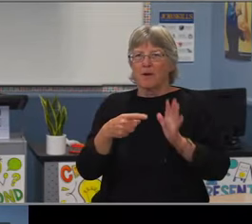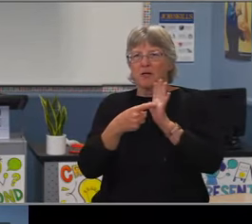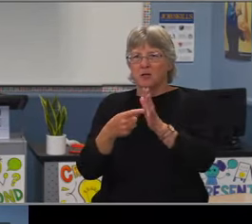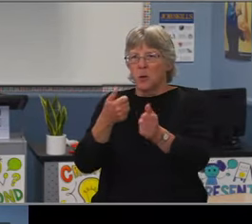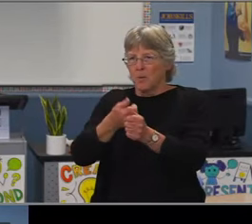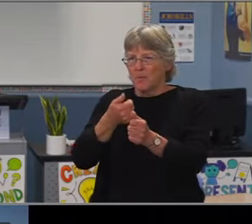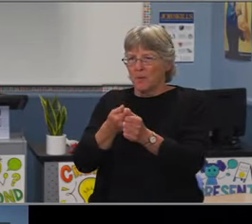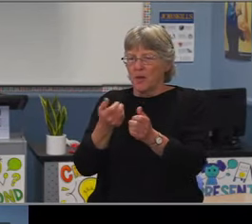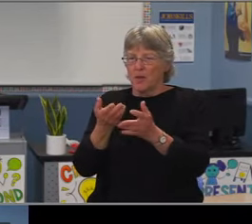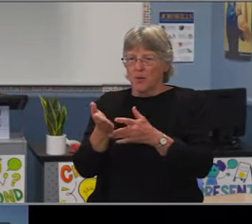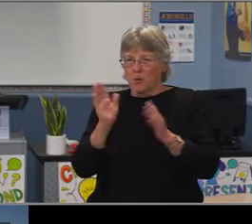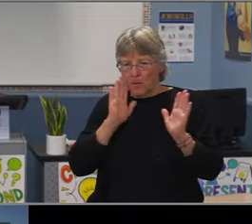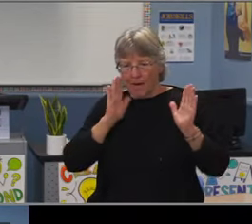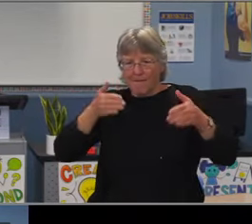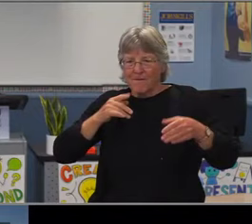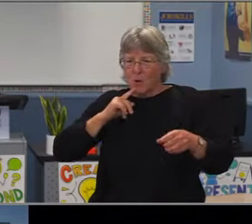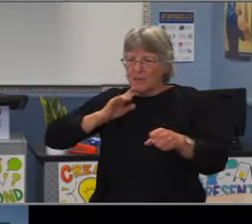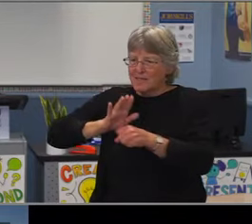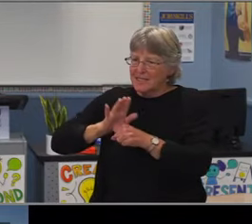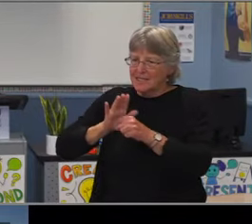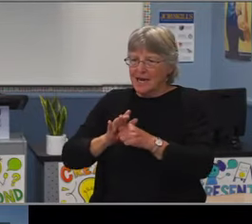Thank you, Dr. Williams. Ms. Kerr?